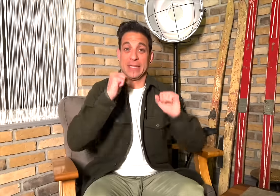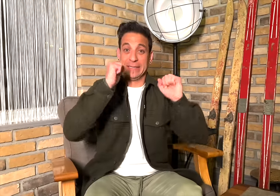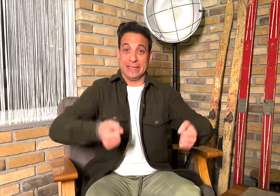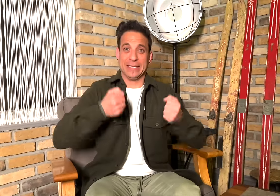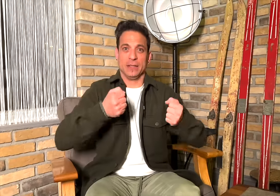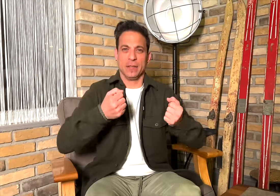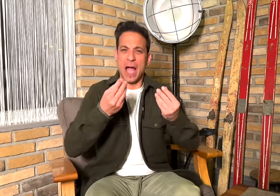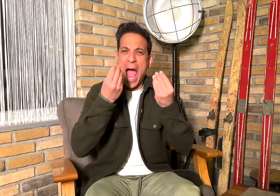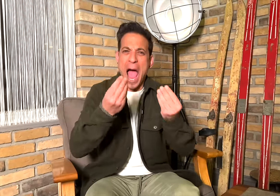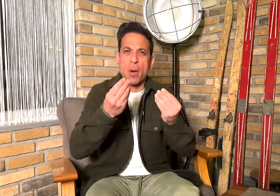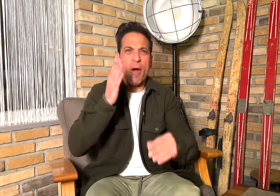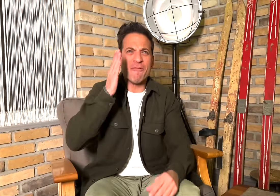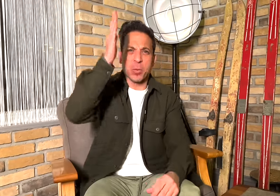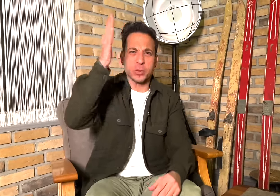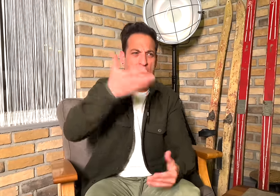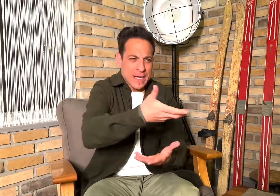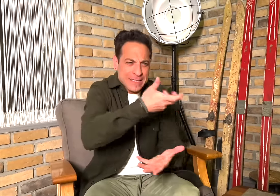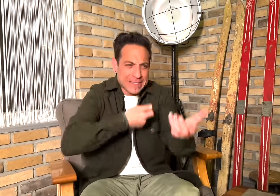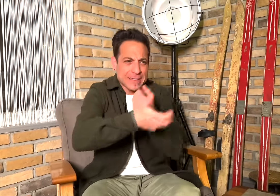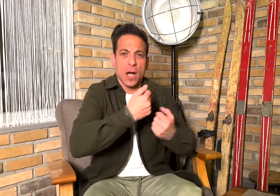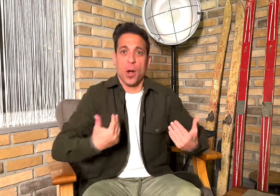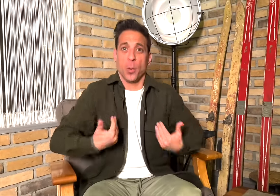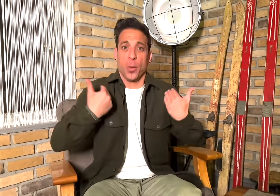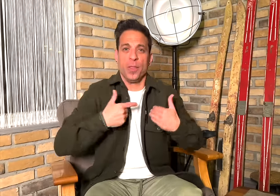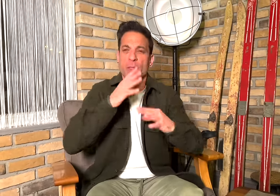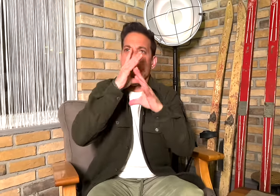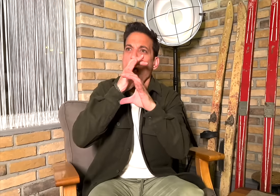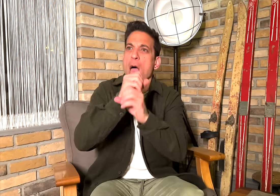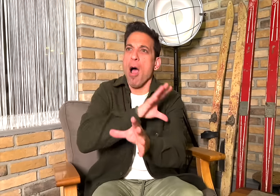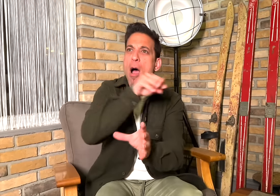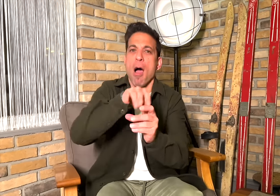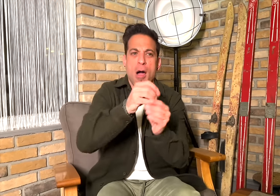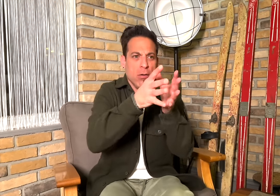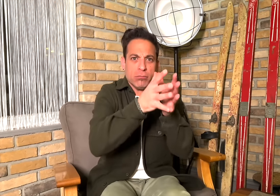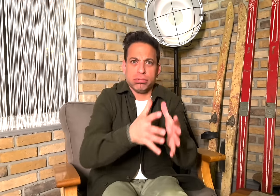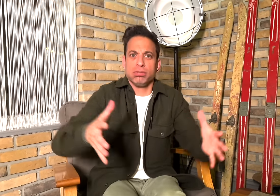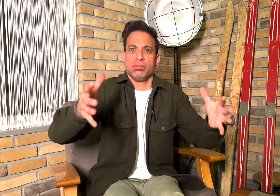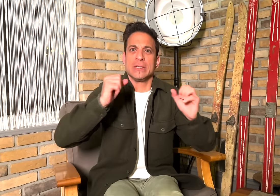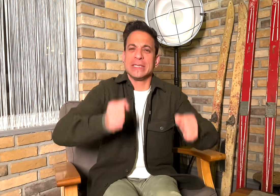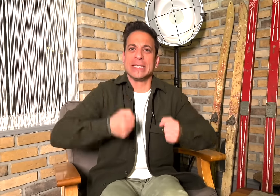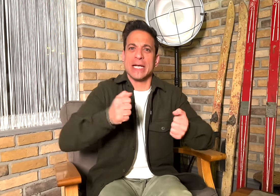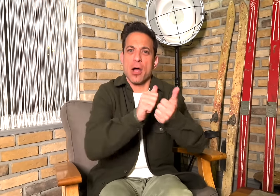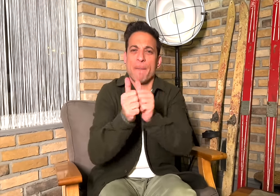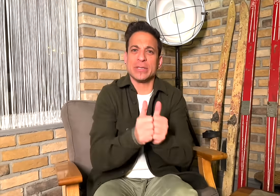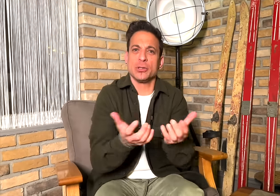[Memnos]: How can we attract Deaf youth to join skiing competition and increase their participation?